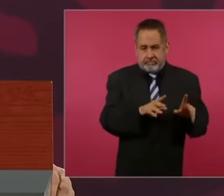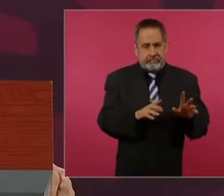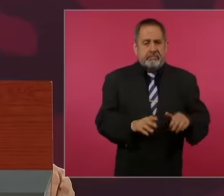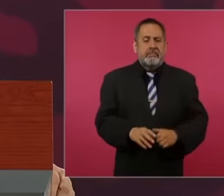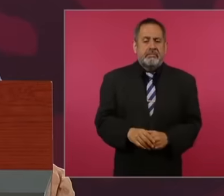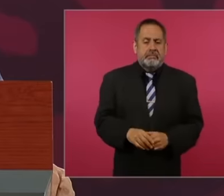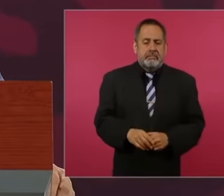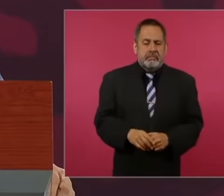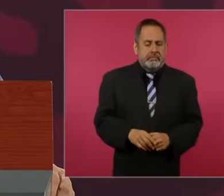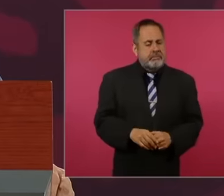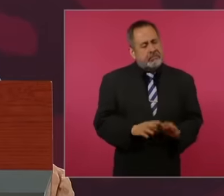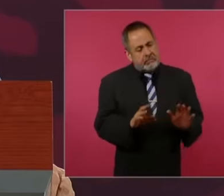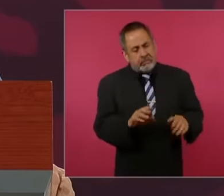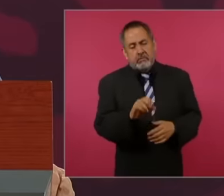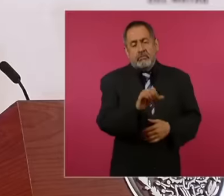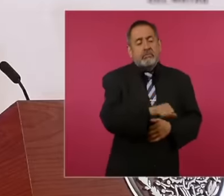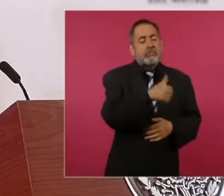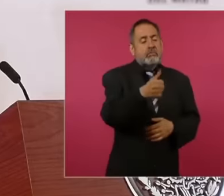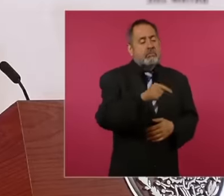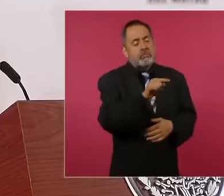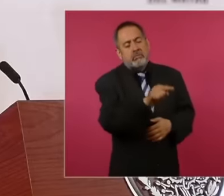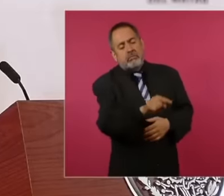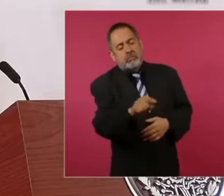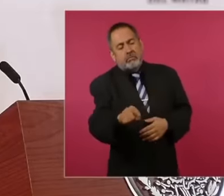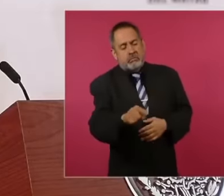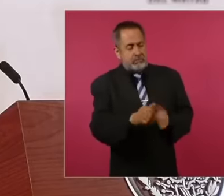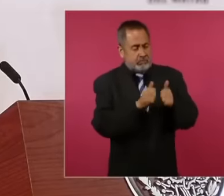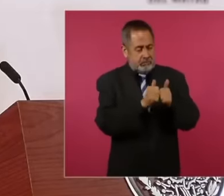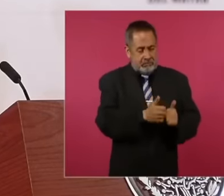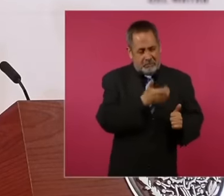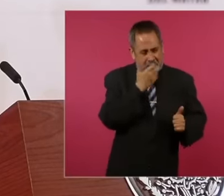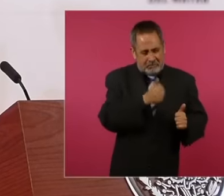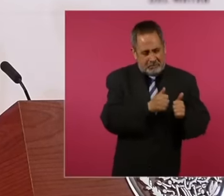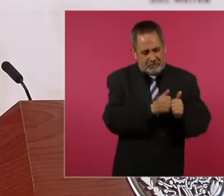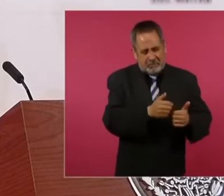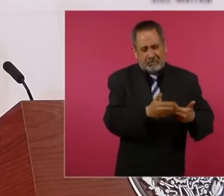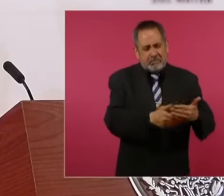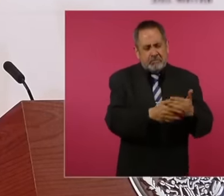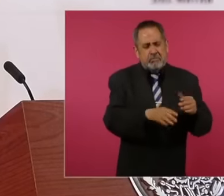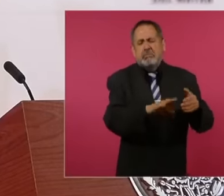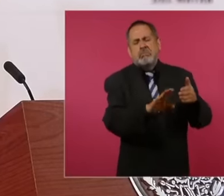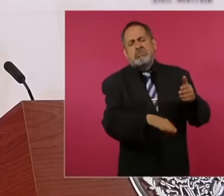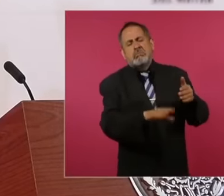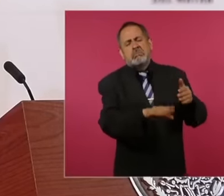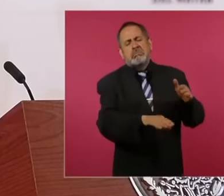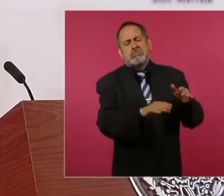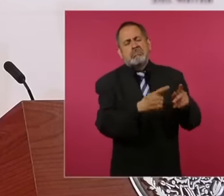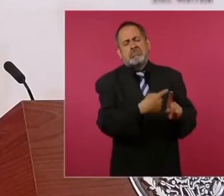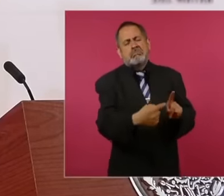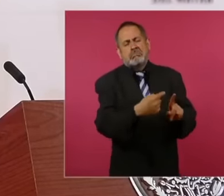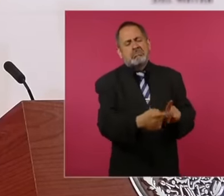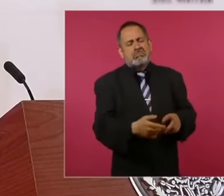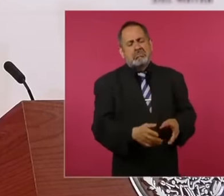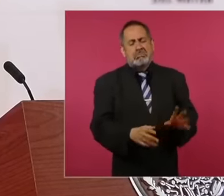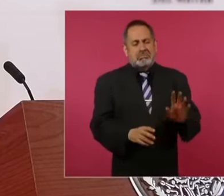aspirational conservatives at the bottom